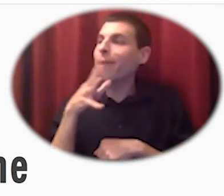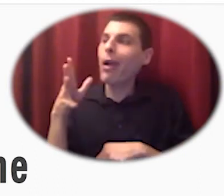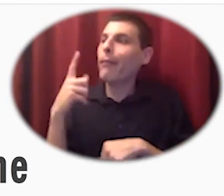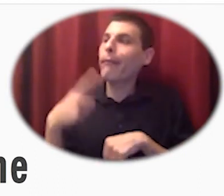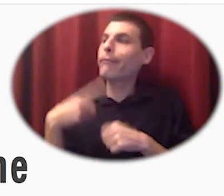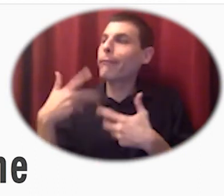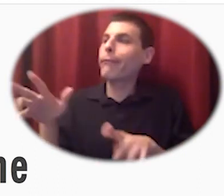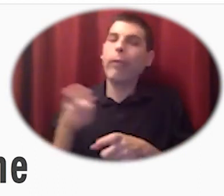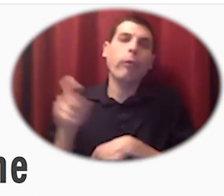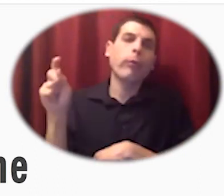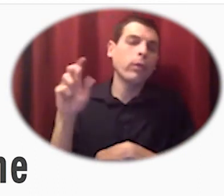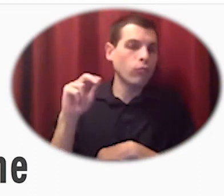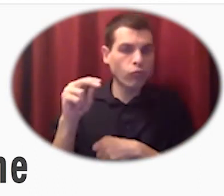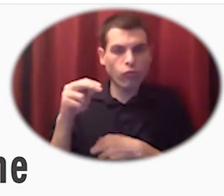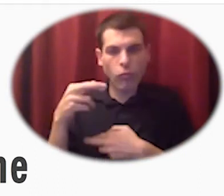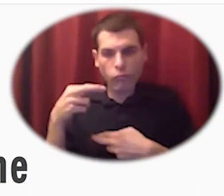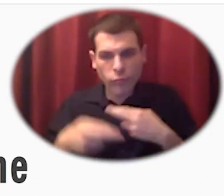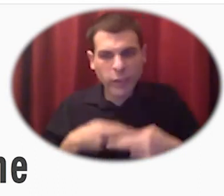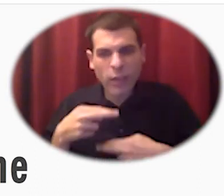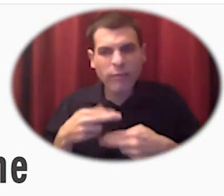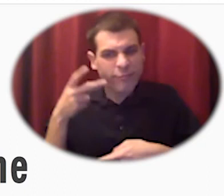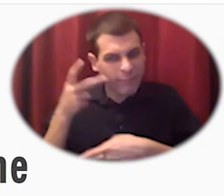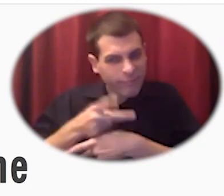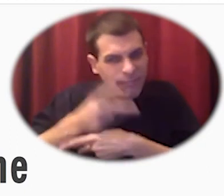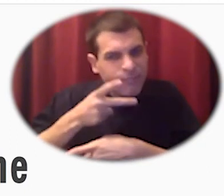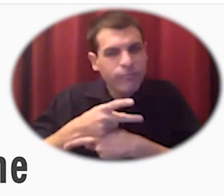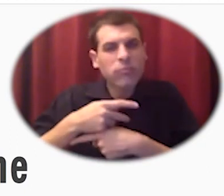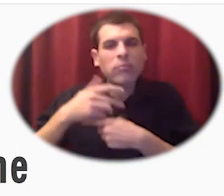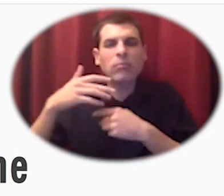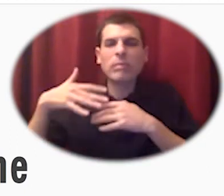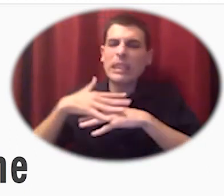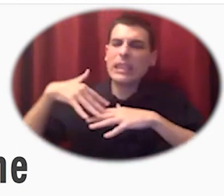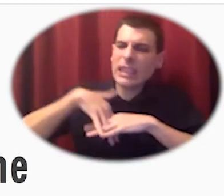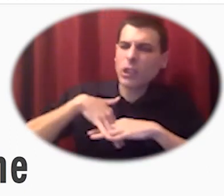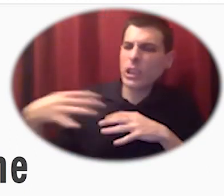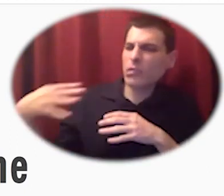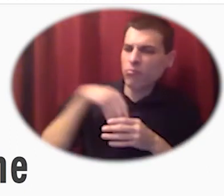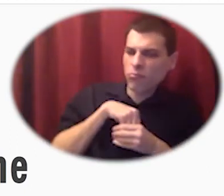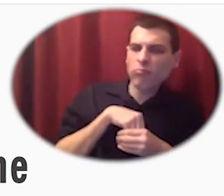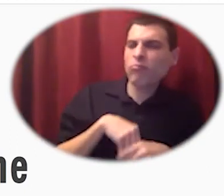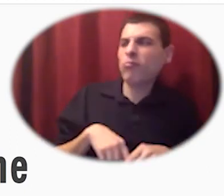indigenous land management and producing commercial and gift